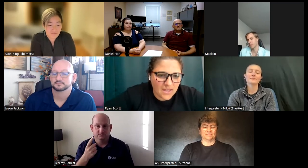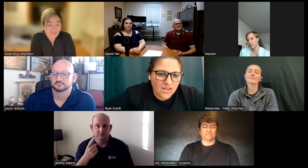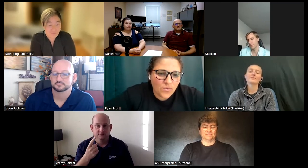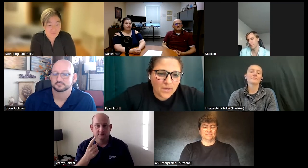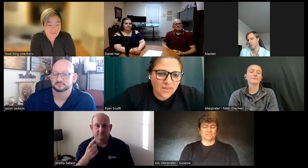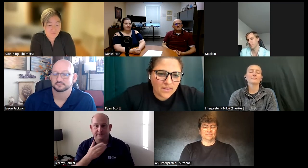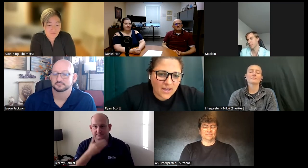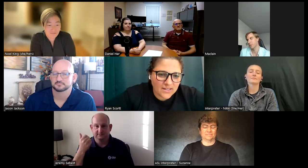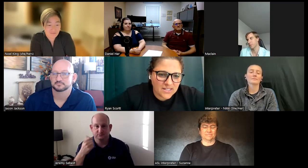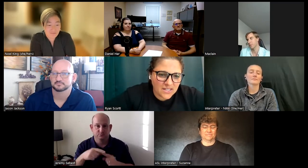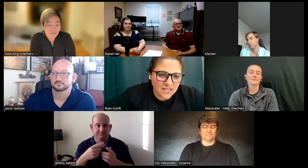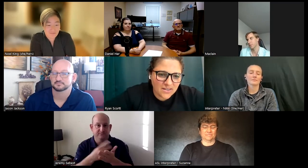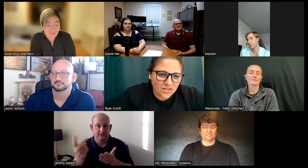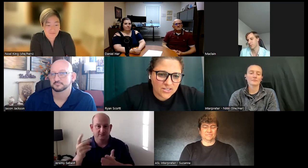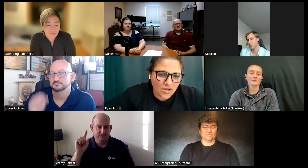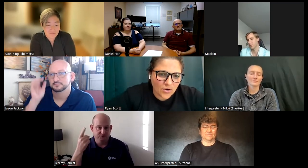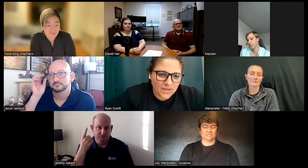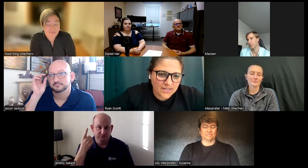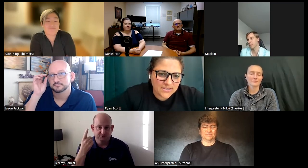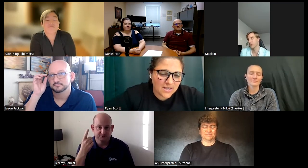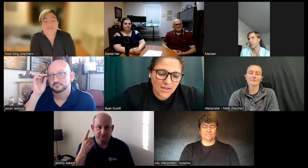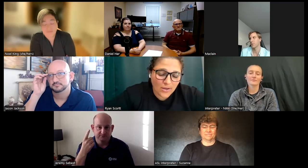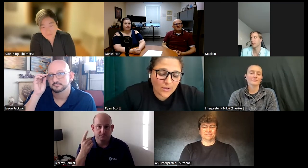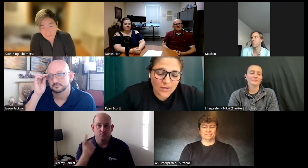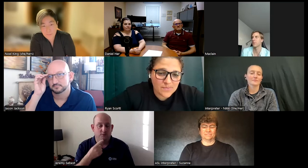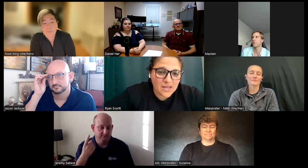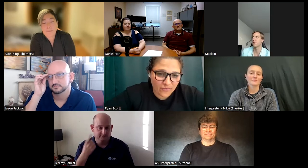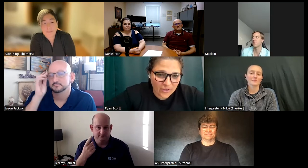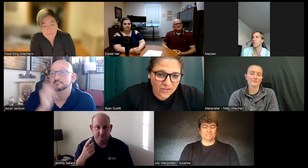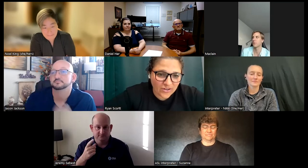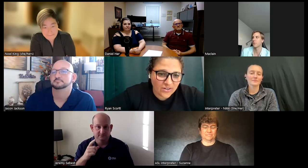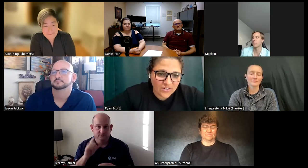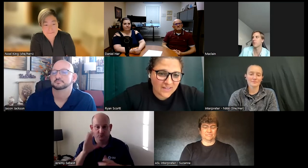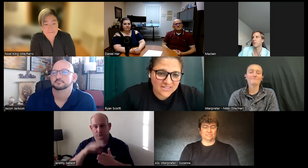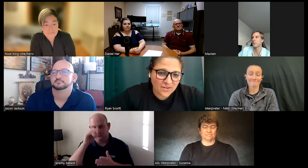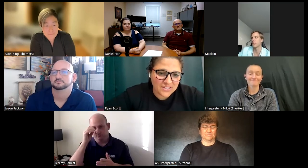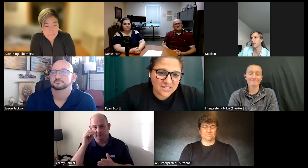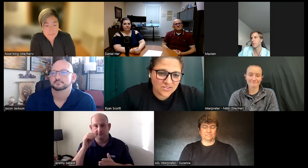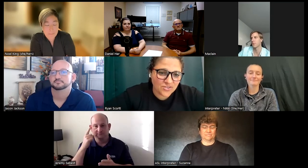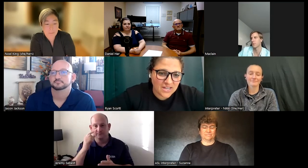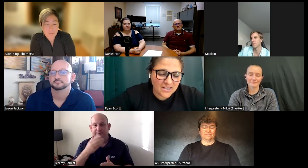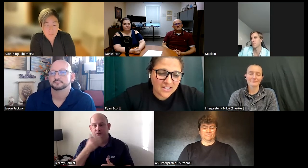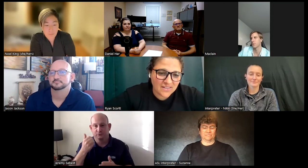with it there is always going to be a failure that's how it is created and